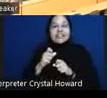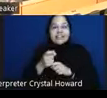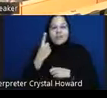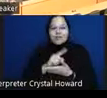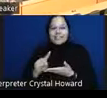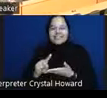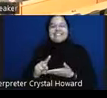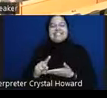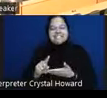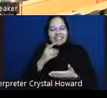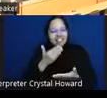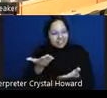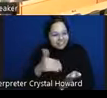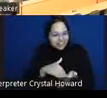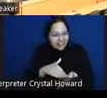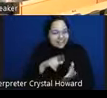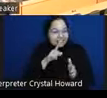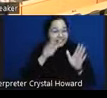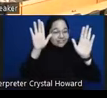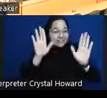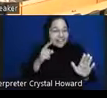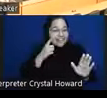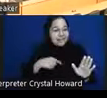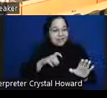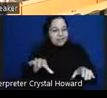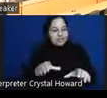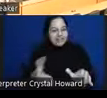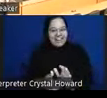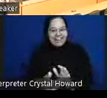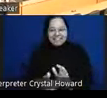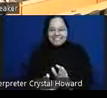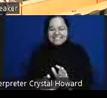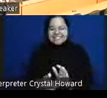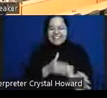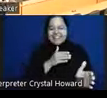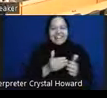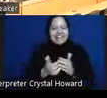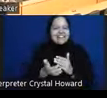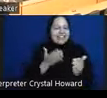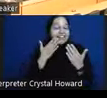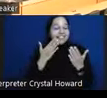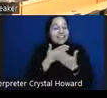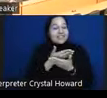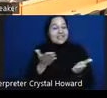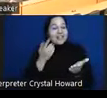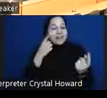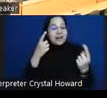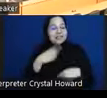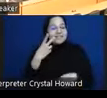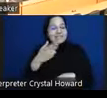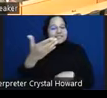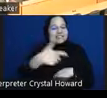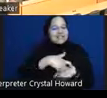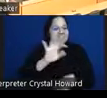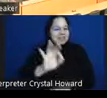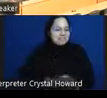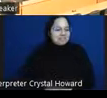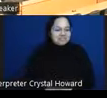and I think we should do this again anyway thank you all for coming see you next time